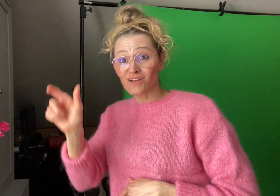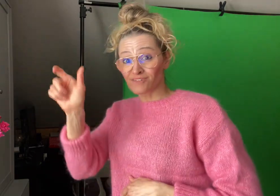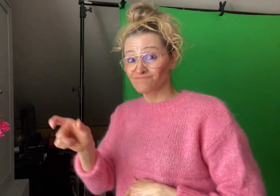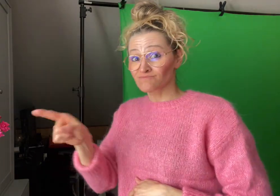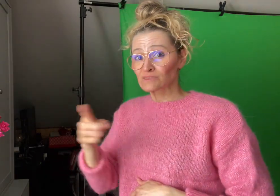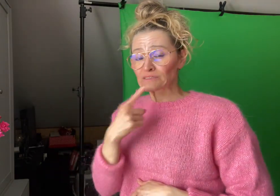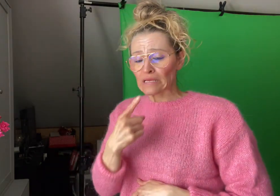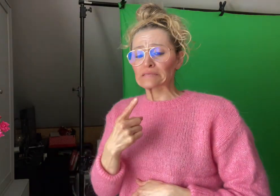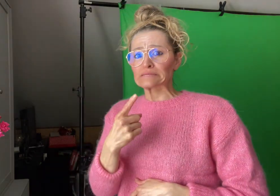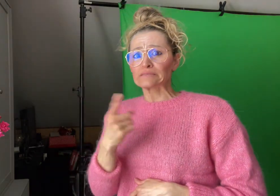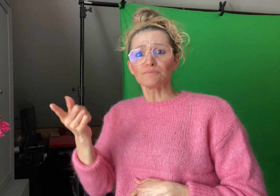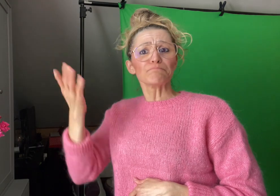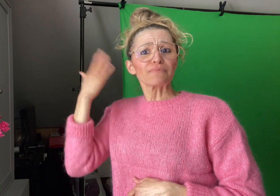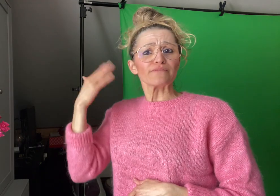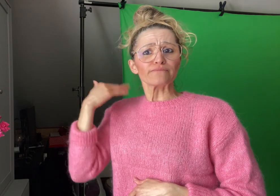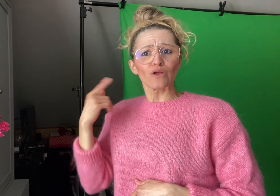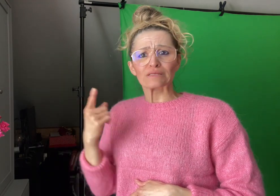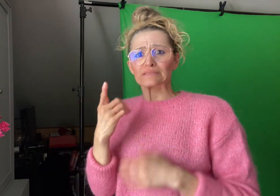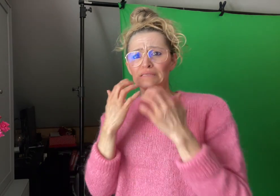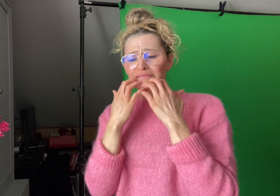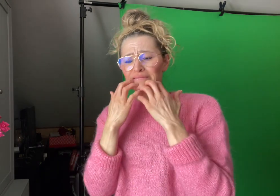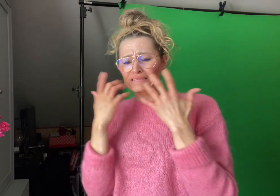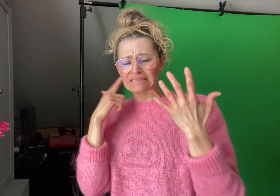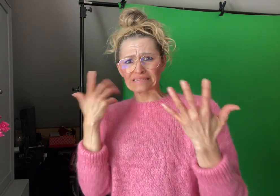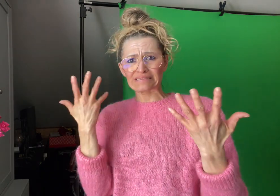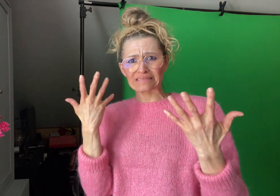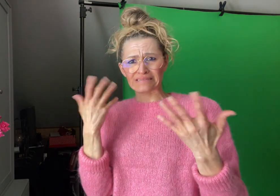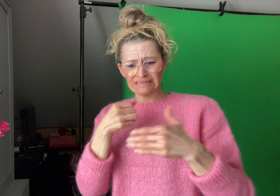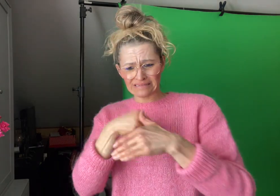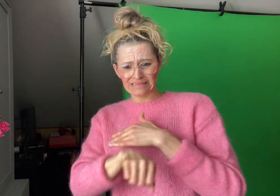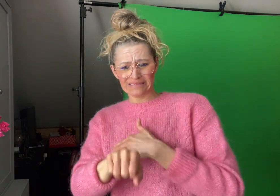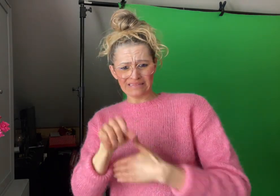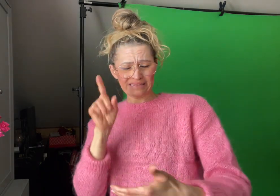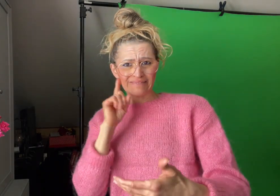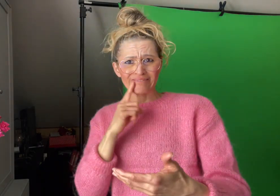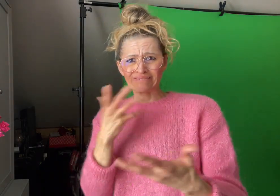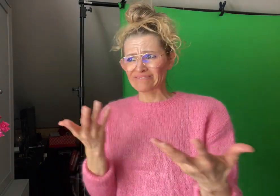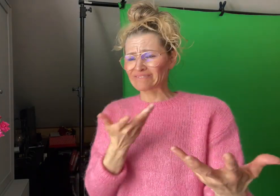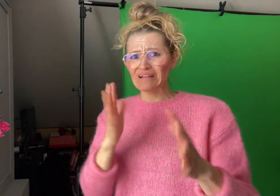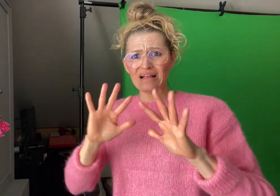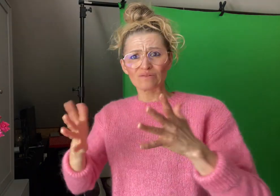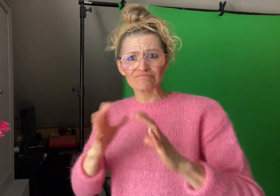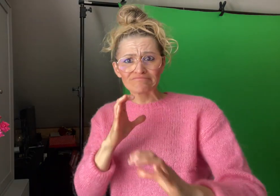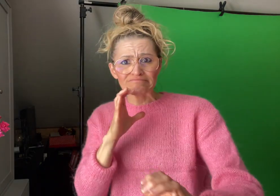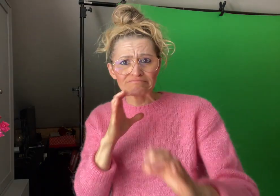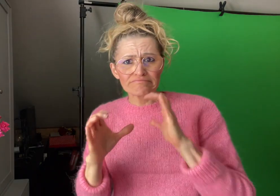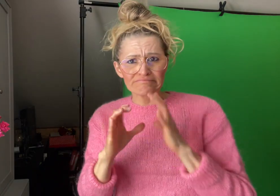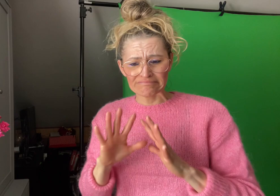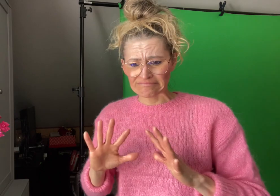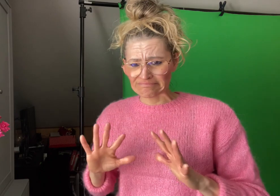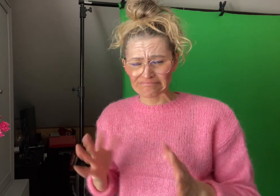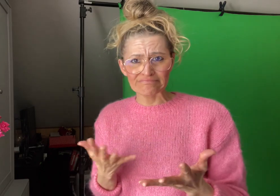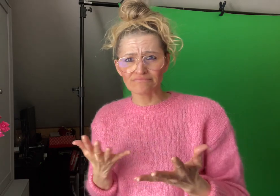Robyn says she used to worry she would not be able